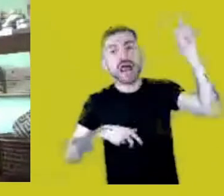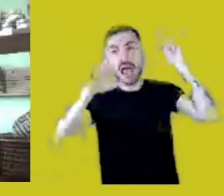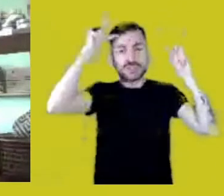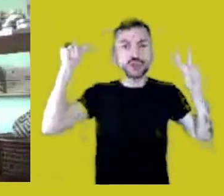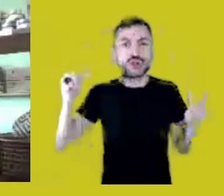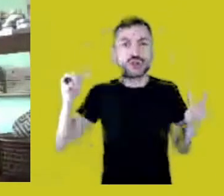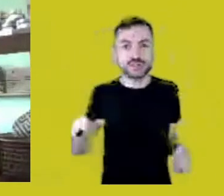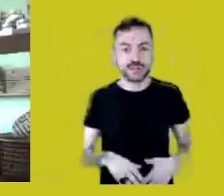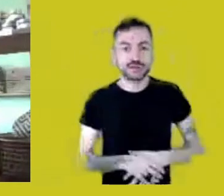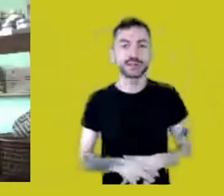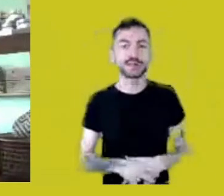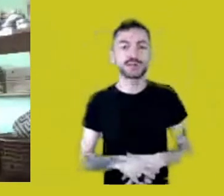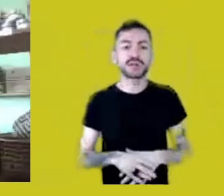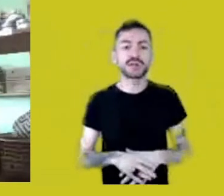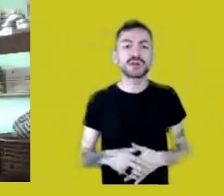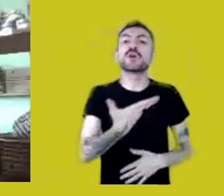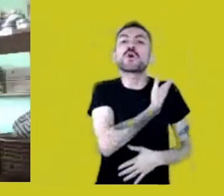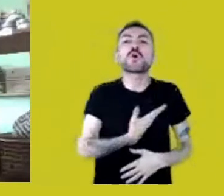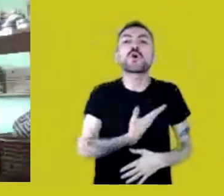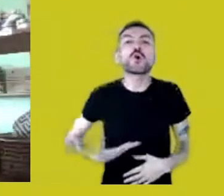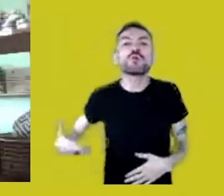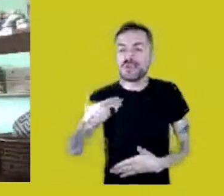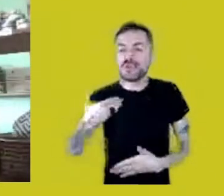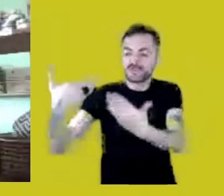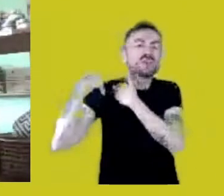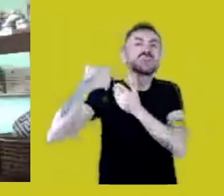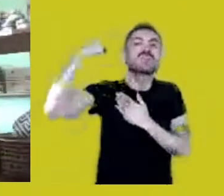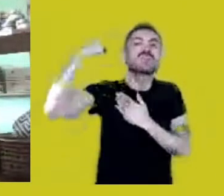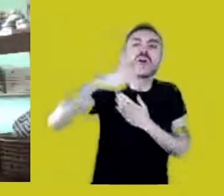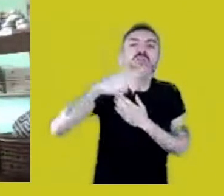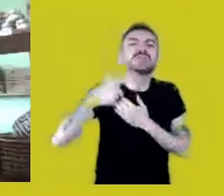Because of a government that acts irresponsibly with all the biomes!